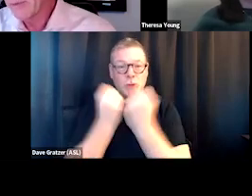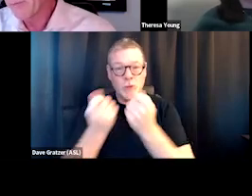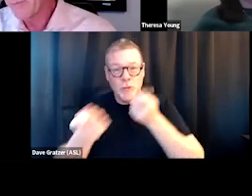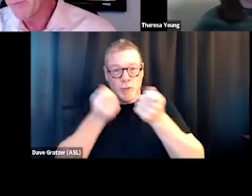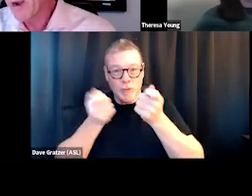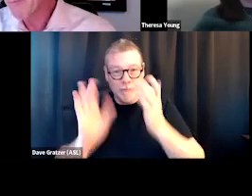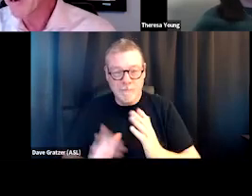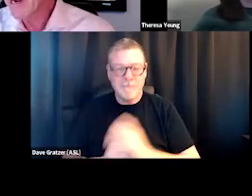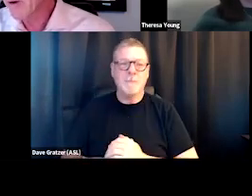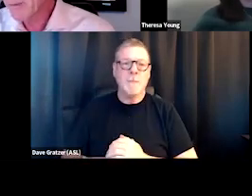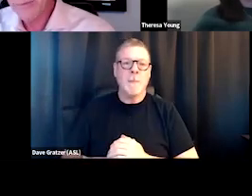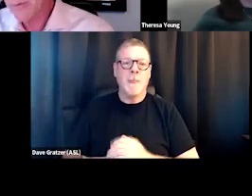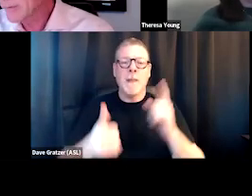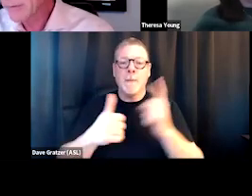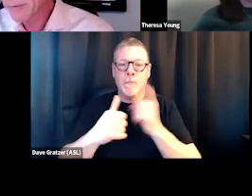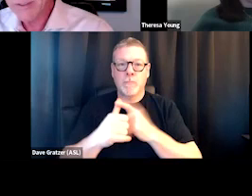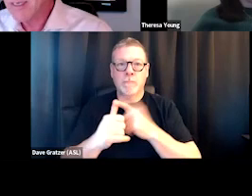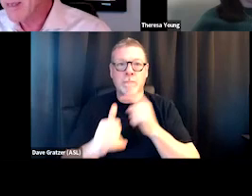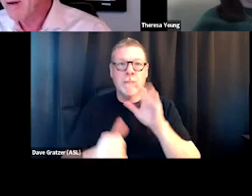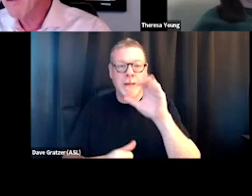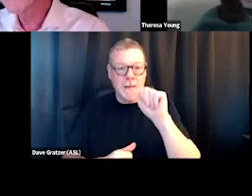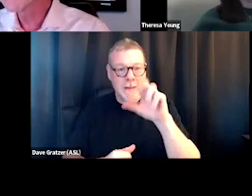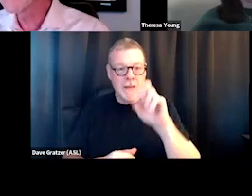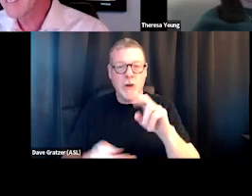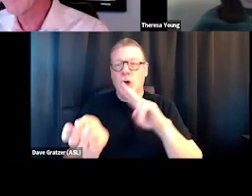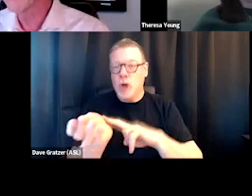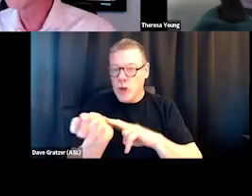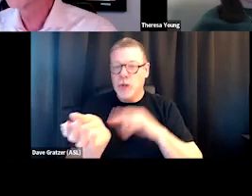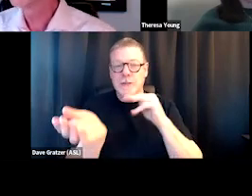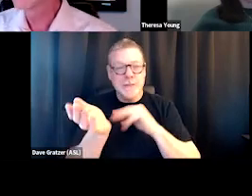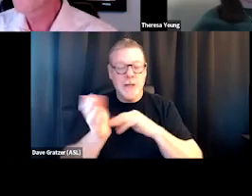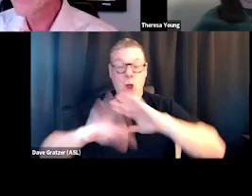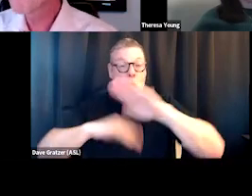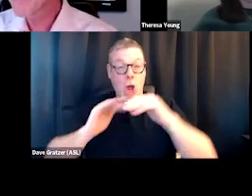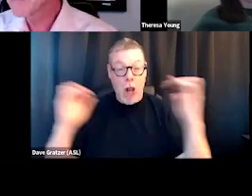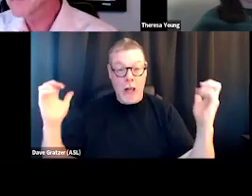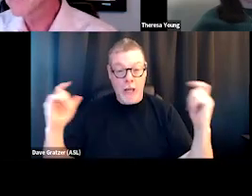you know, the primary care people, the nurses, the EMA, all at the table on a regular basis